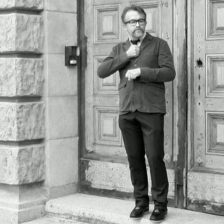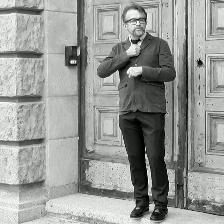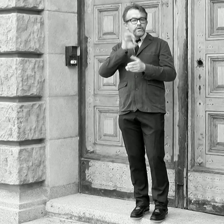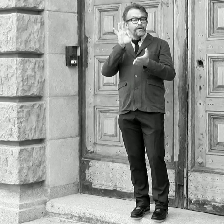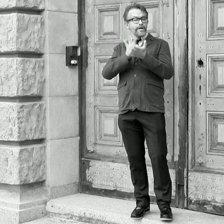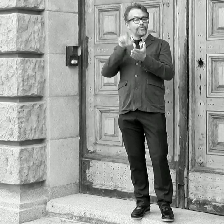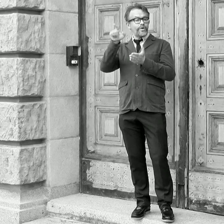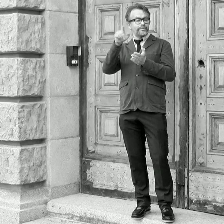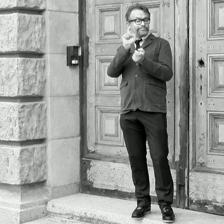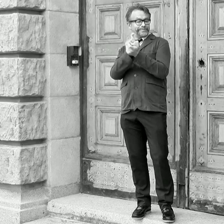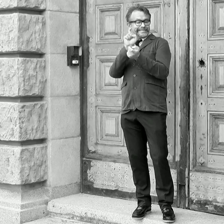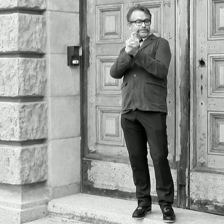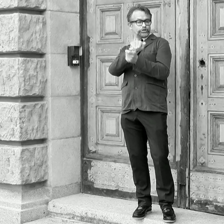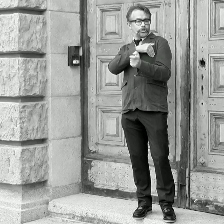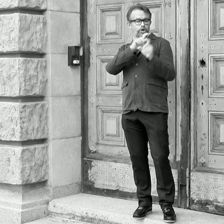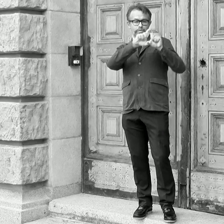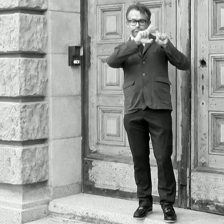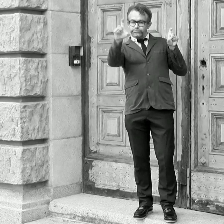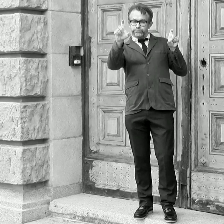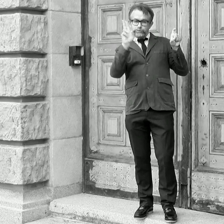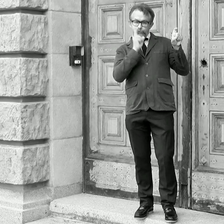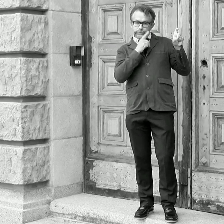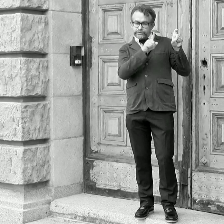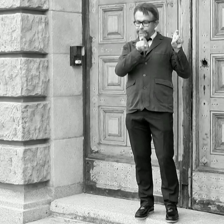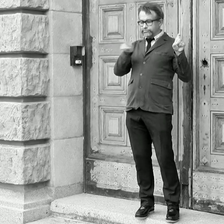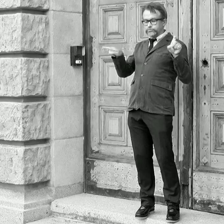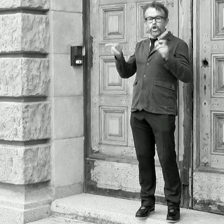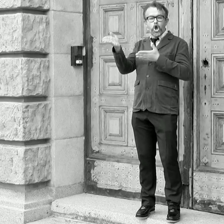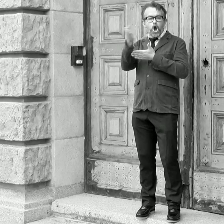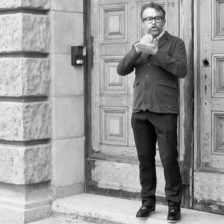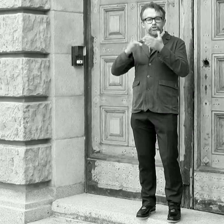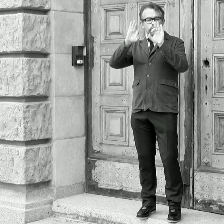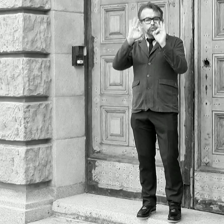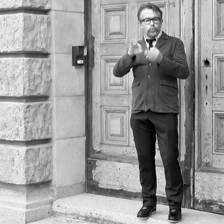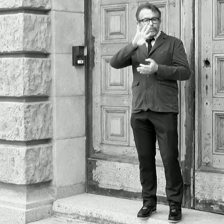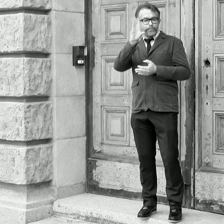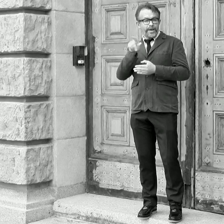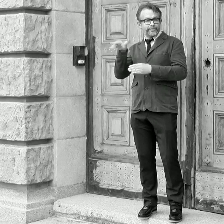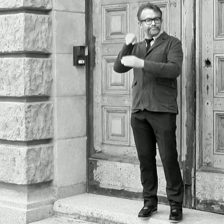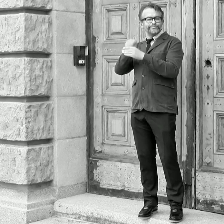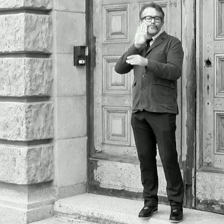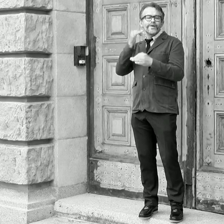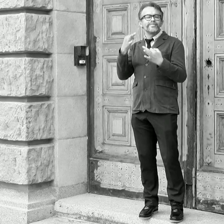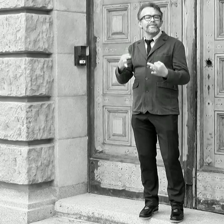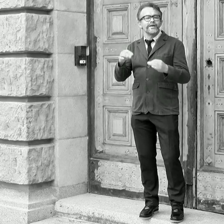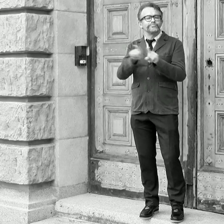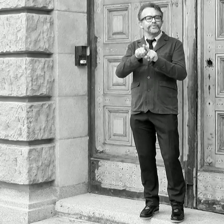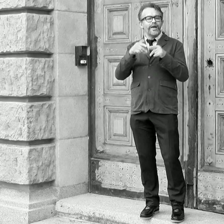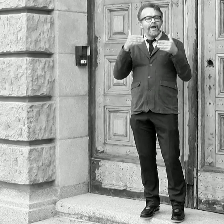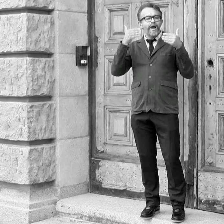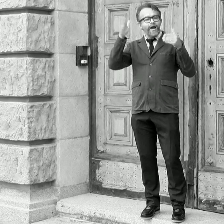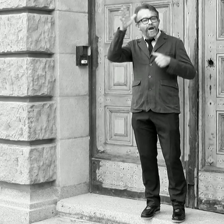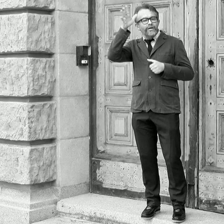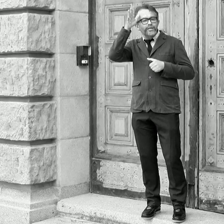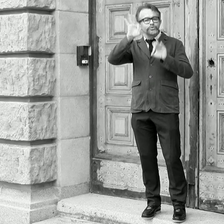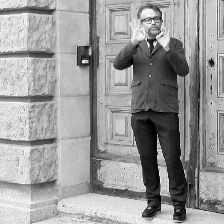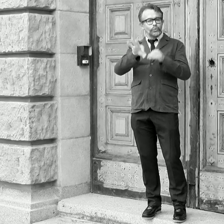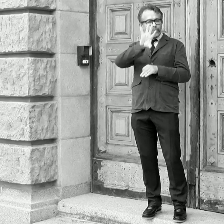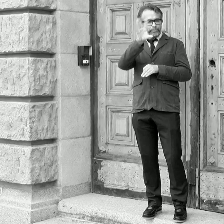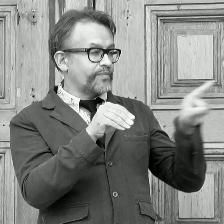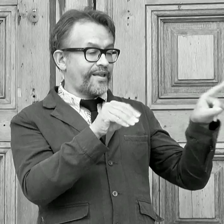in which acted "Branch of Fine Arts" and there were sent outstanding deaf for lessons of the drawing and graphic prints.